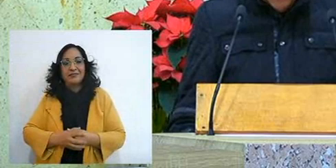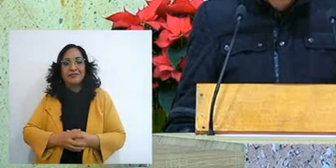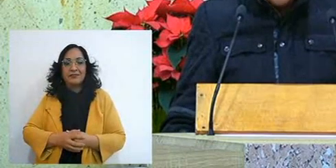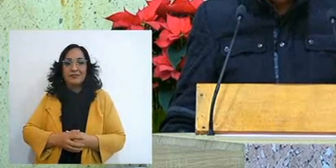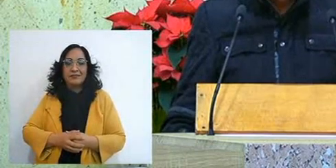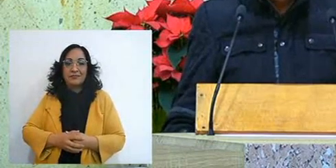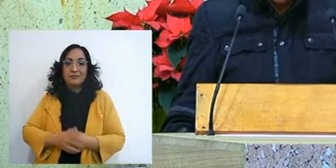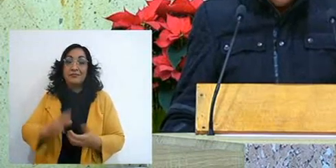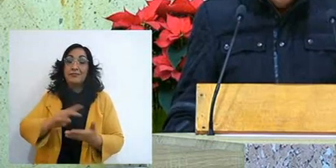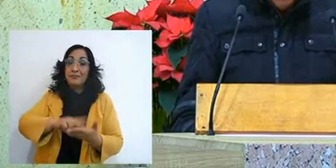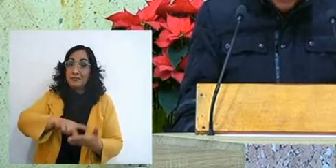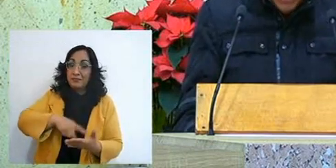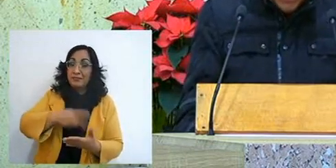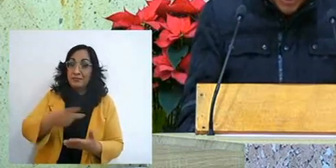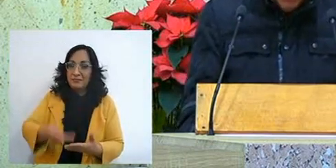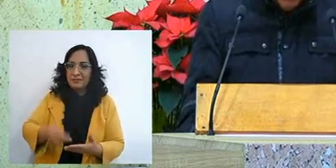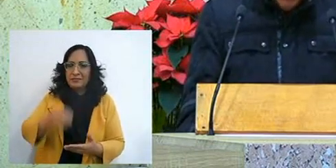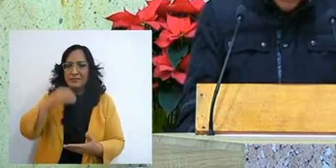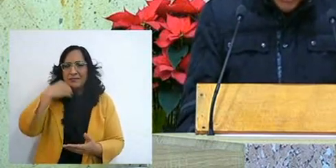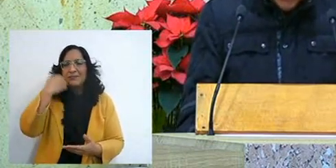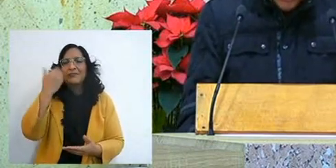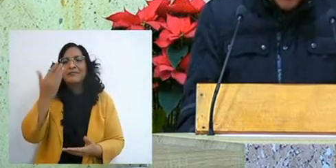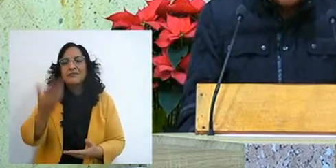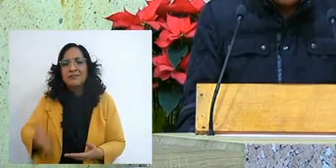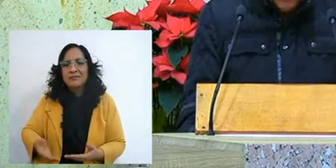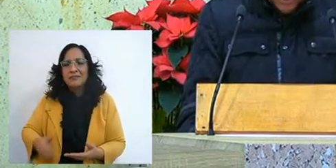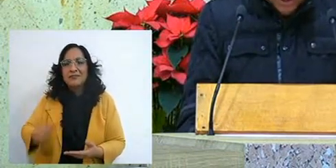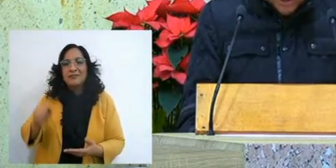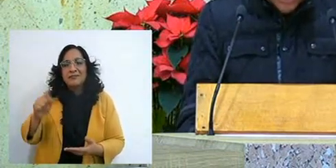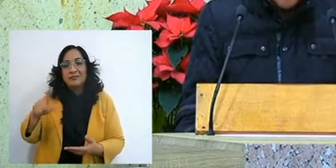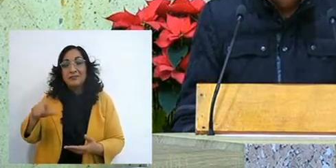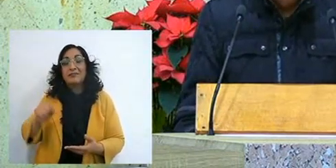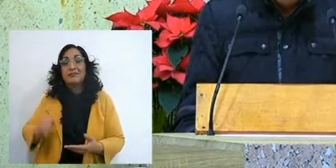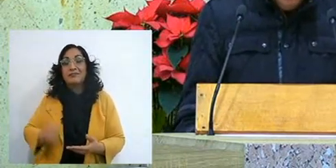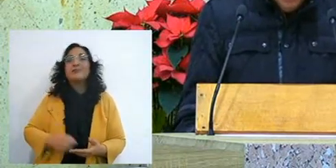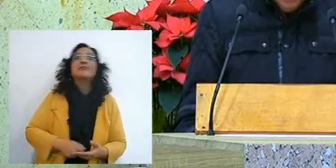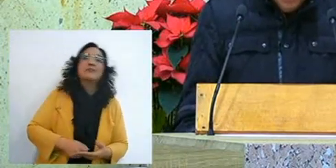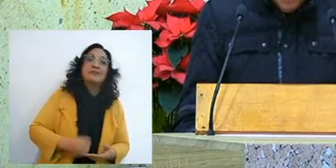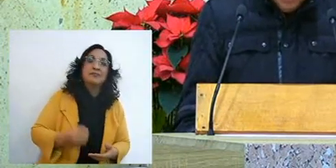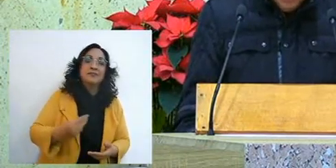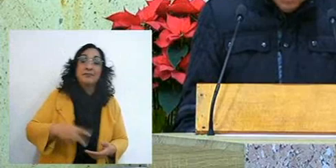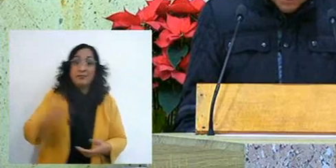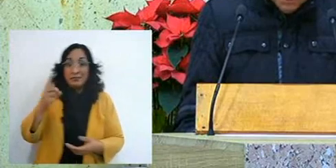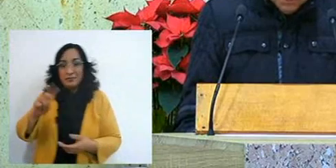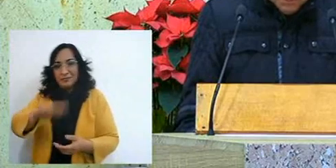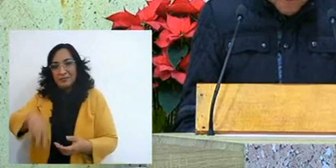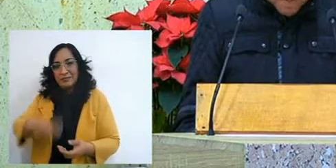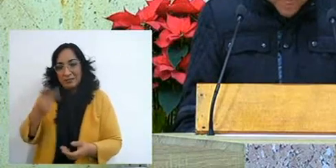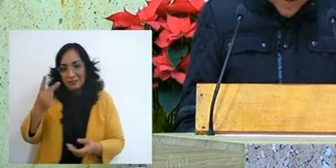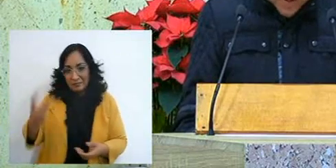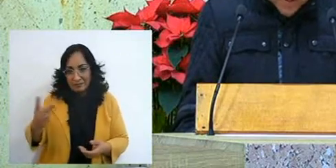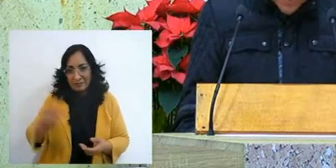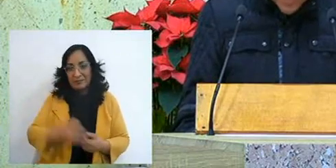and again I would like to repeat Psalm 103:2